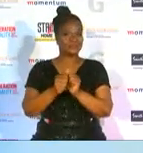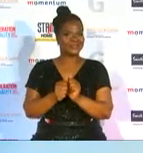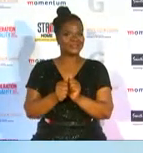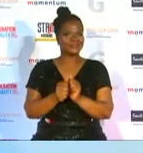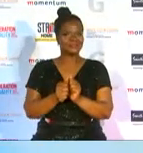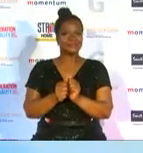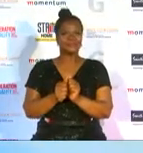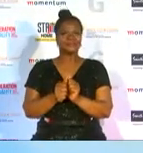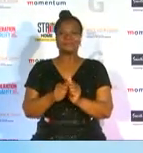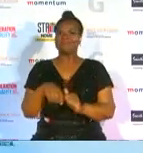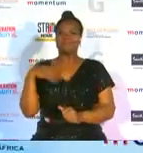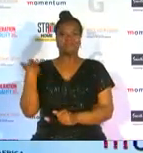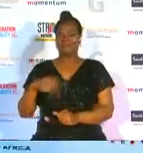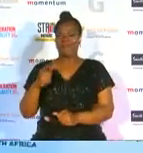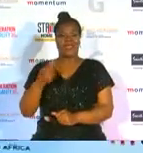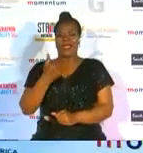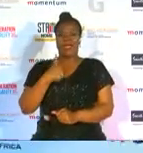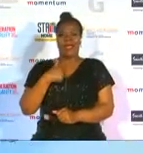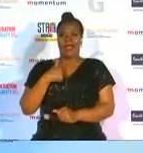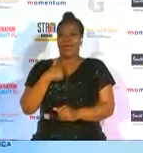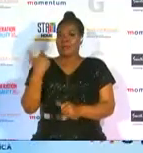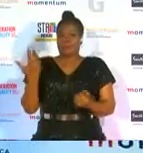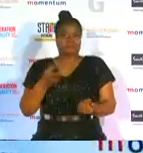am speechless and